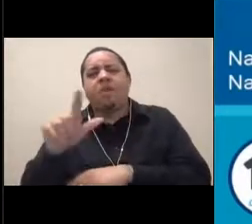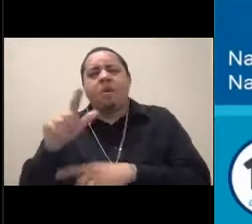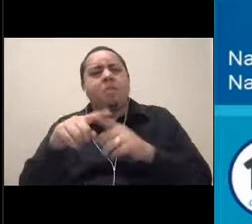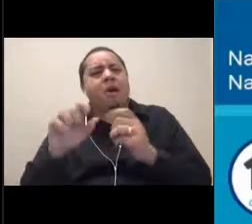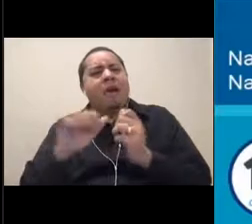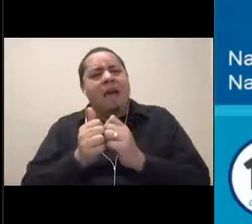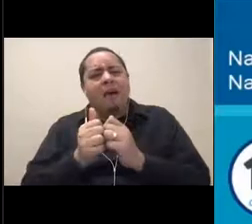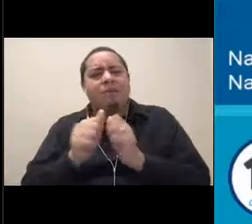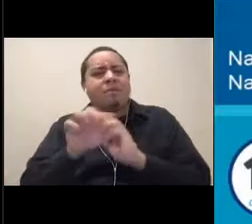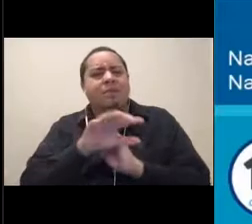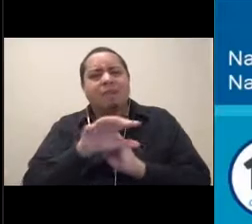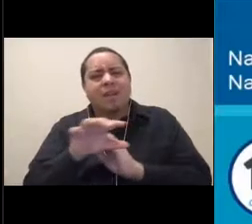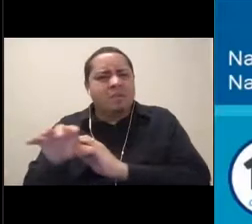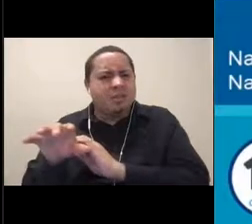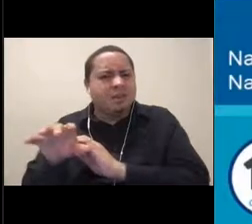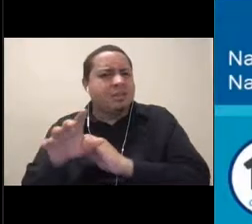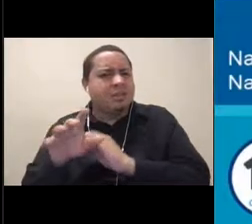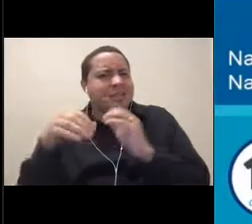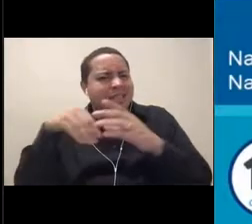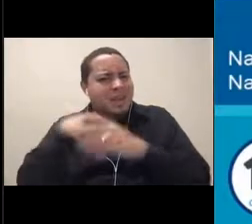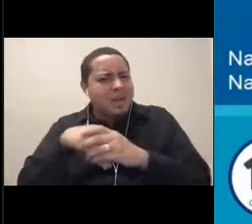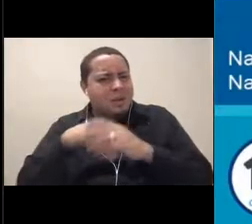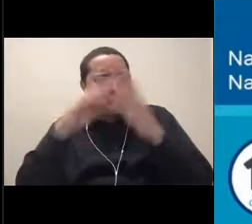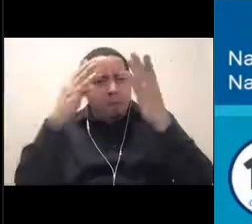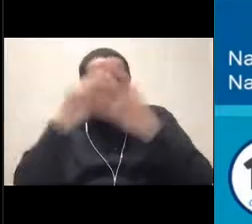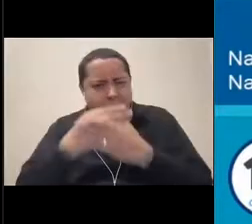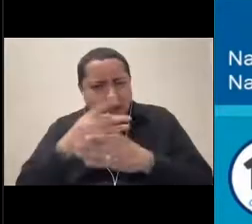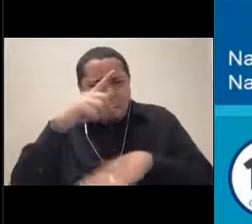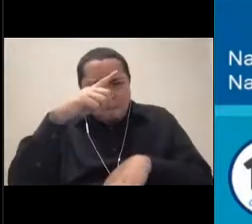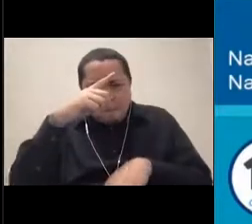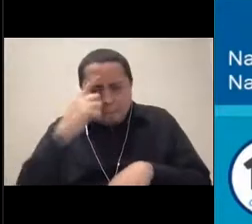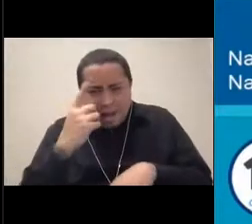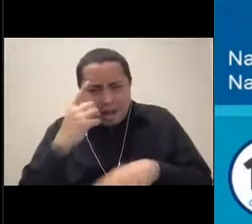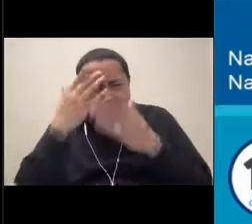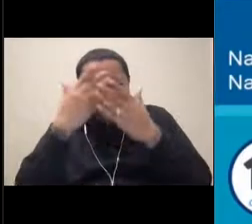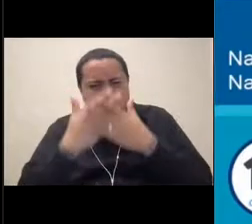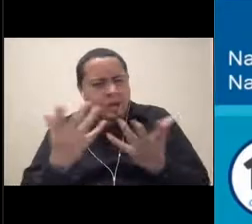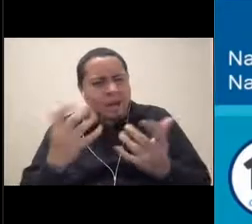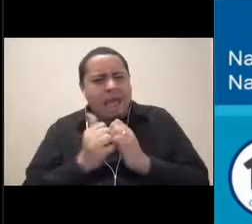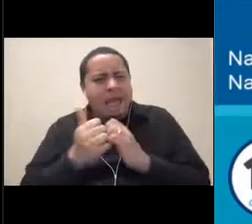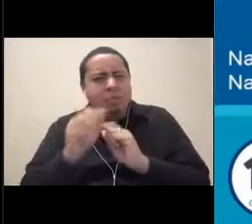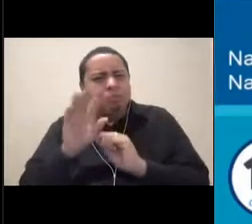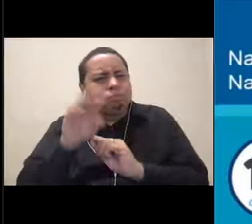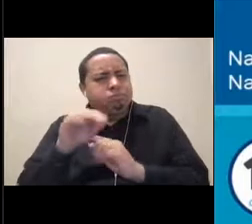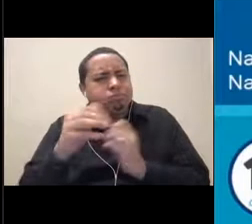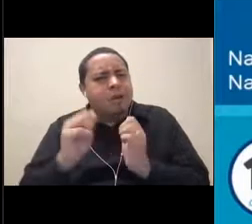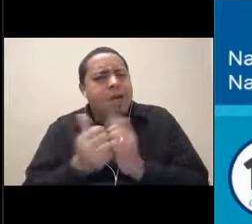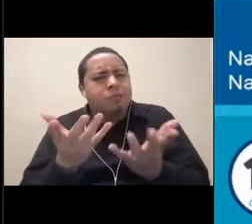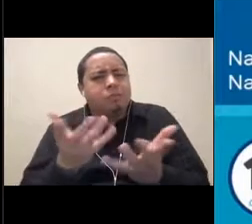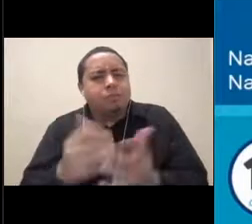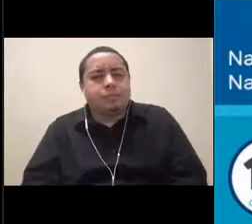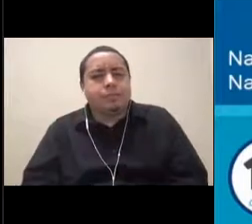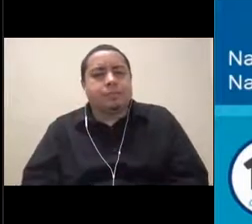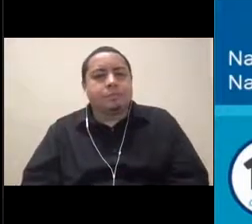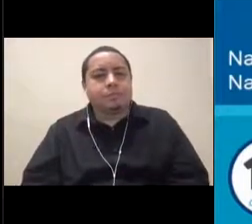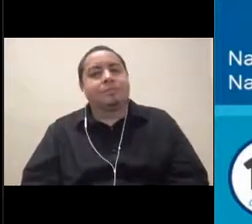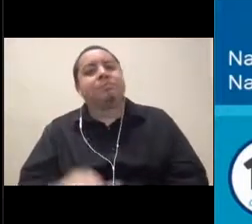of the sea in pitch black darkness? Ah, yes. So our ROV that we have at the center